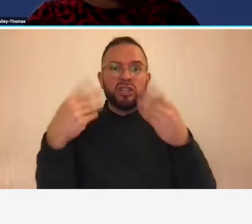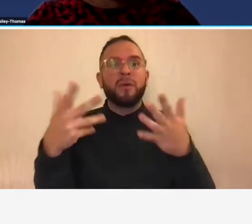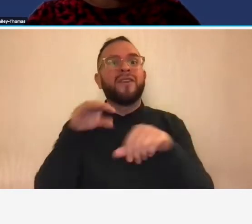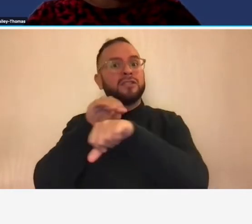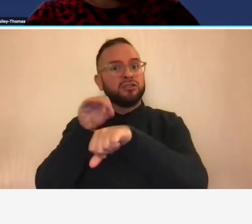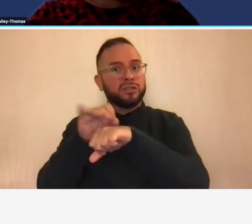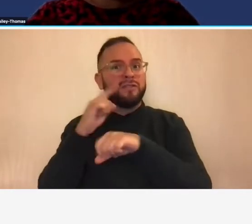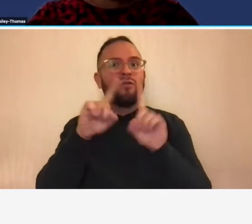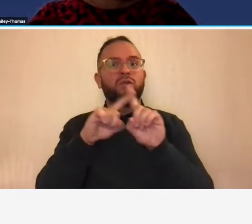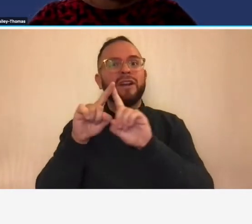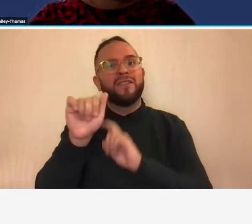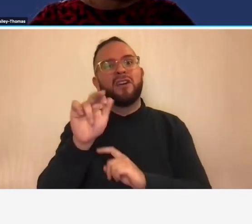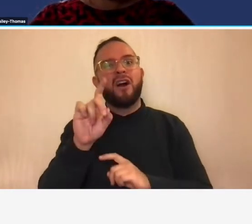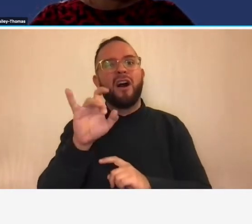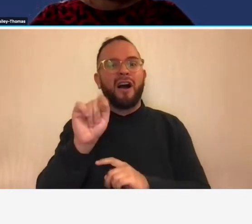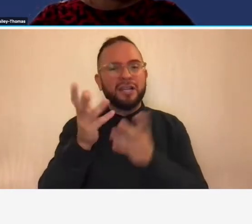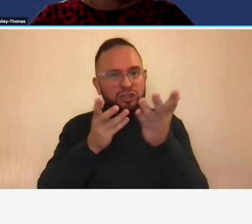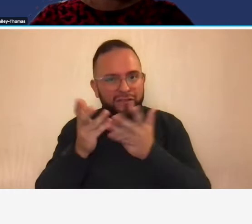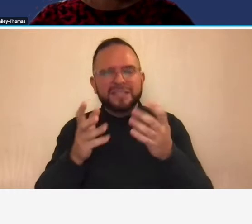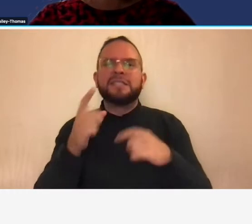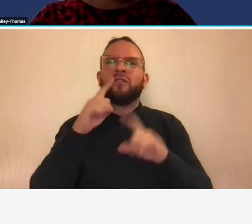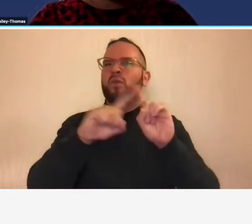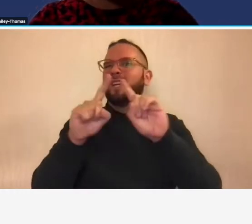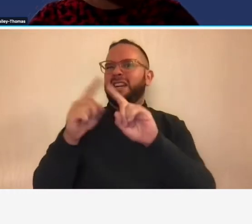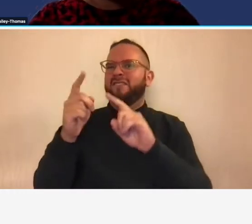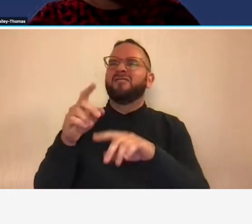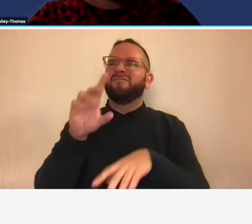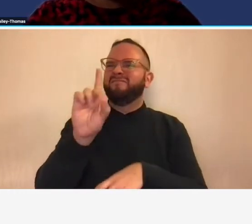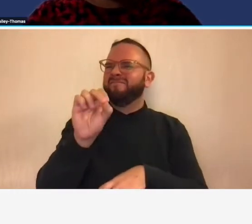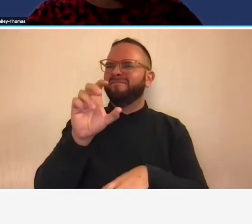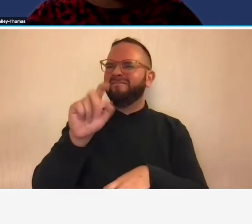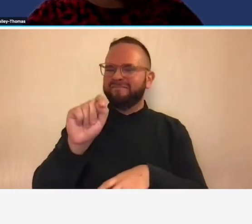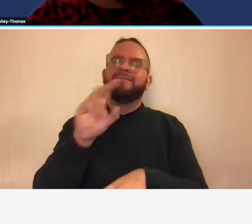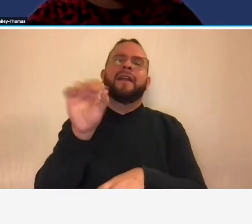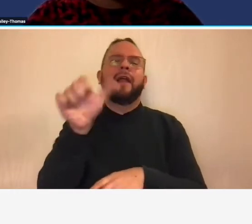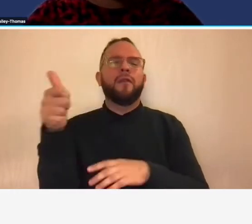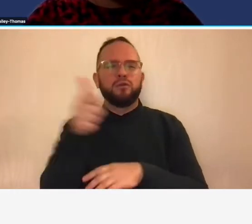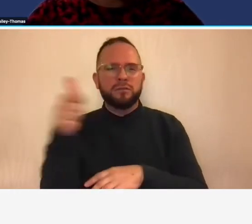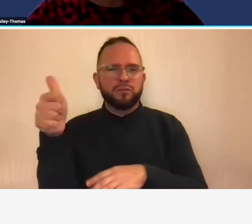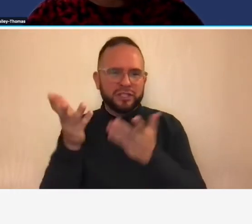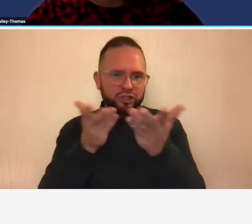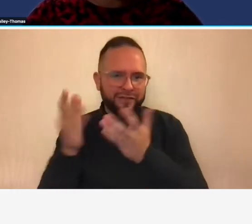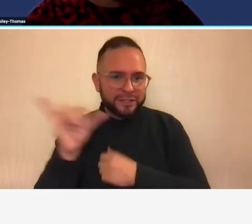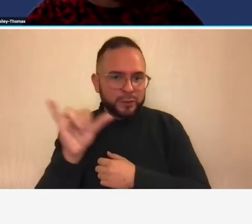the various state departments of transportation including ddot welcome monica next we will then